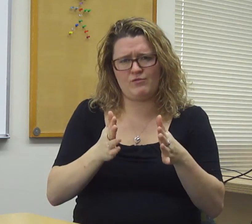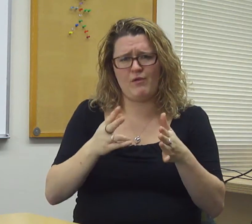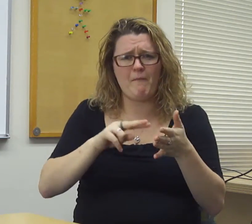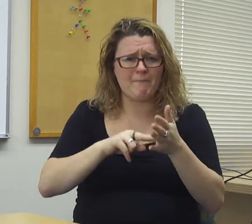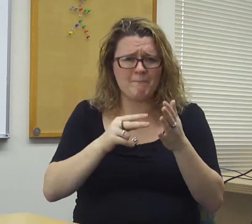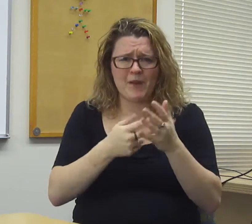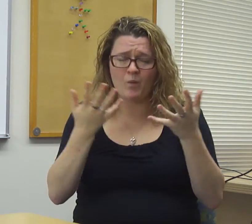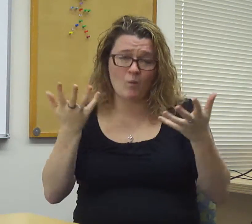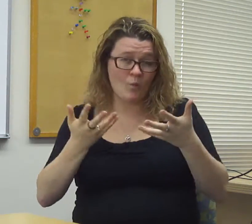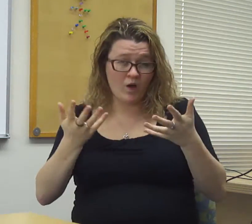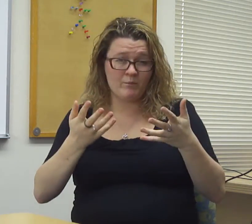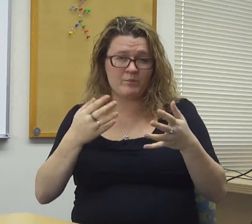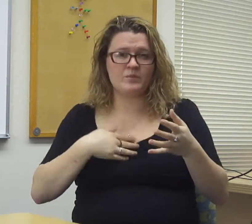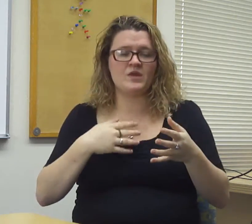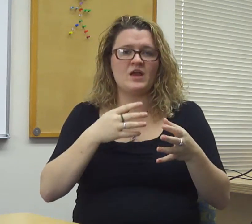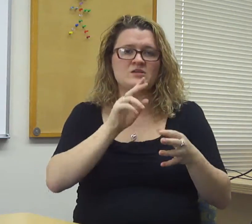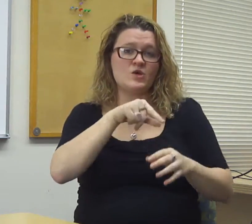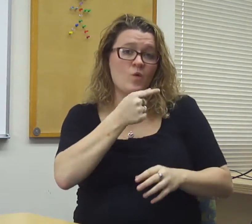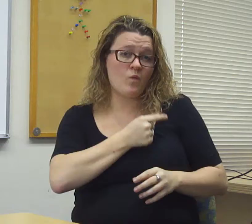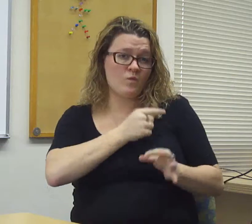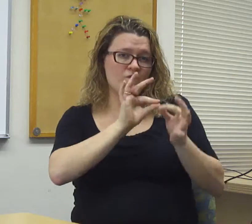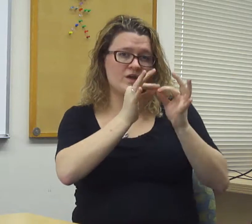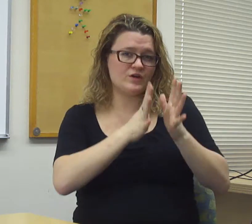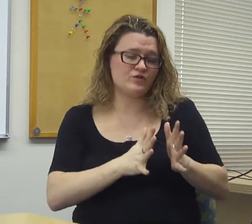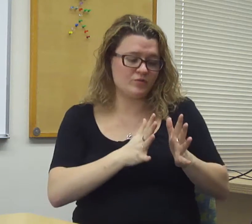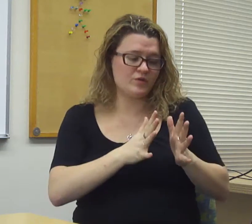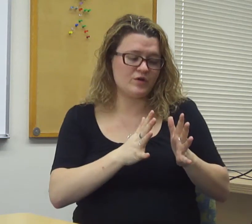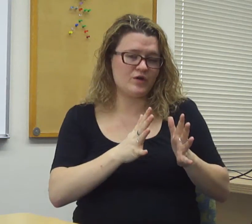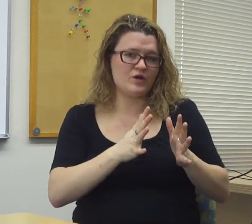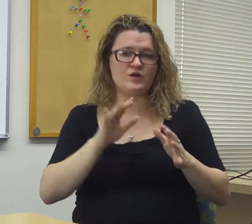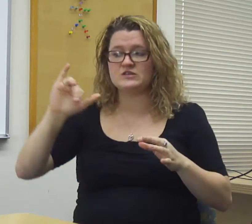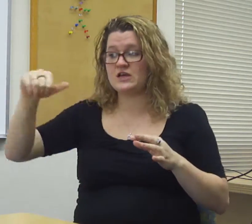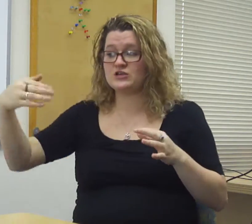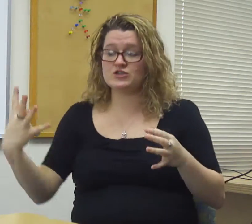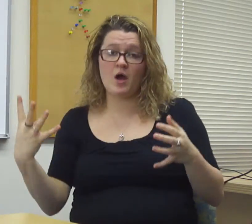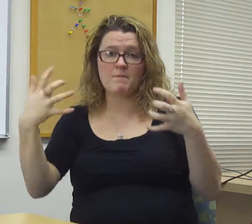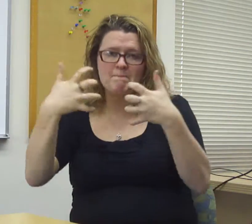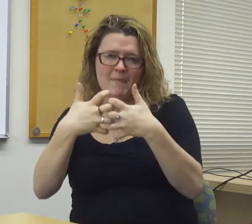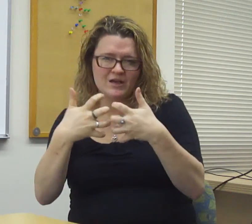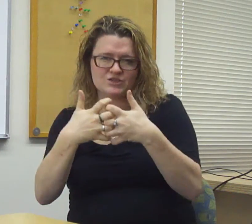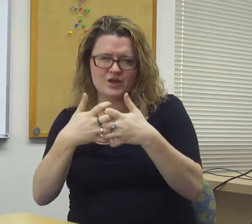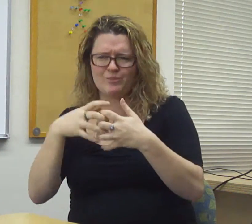I match the interpreters to the jobs that best fit them